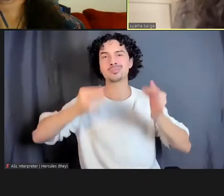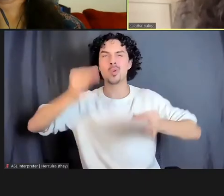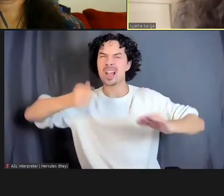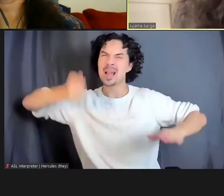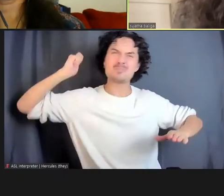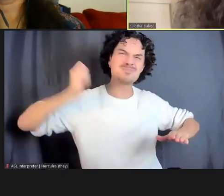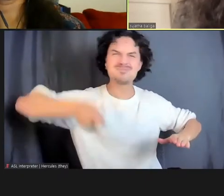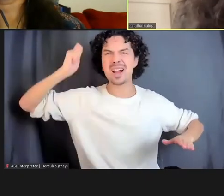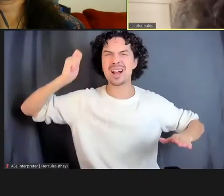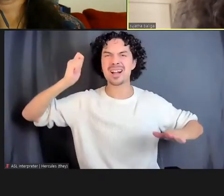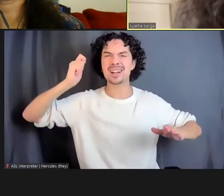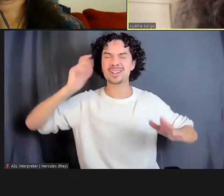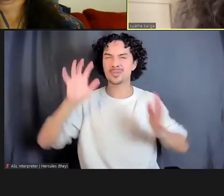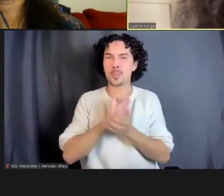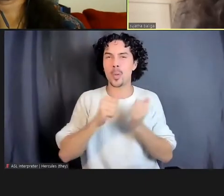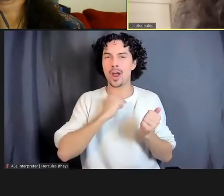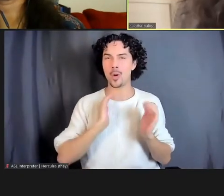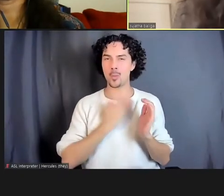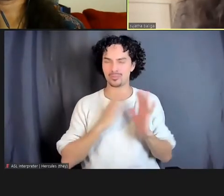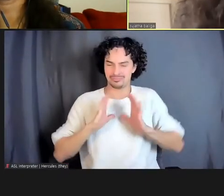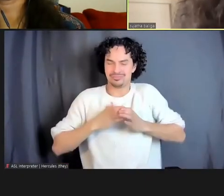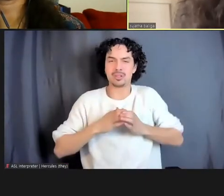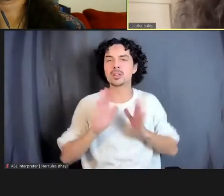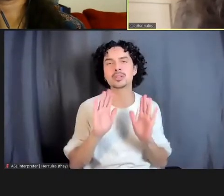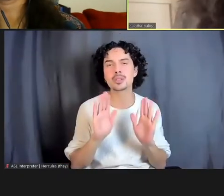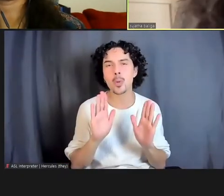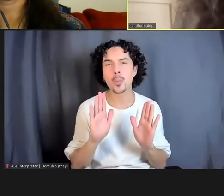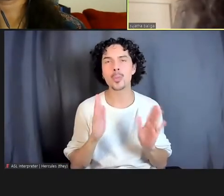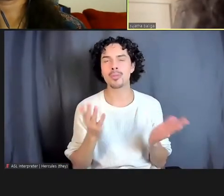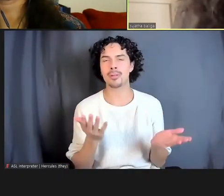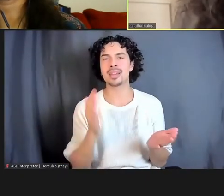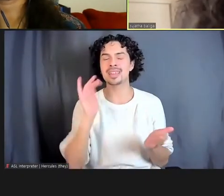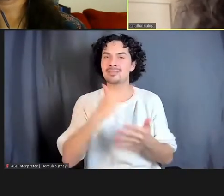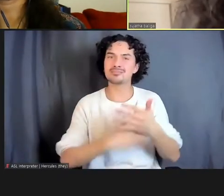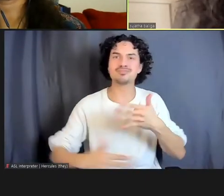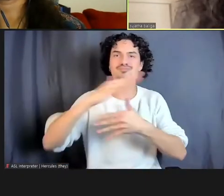So, I think that that's the number one reason, that any justice that's going to